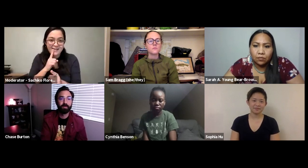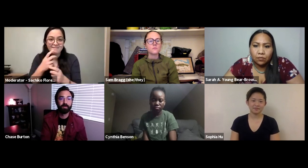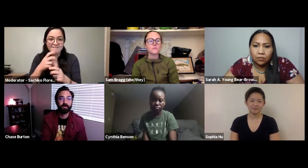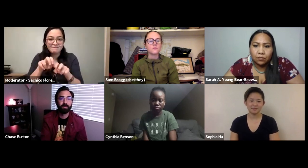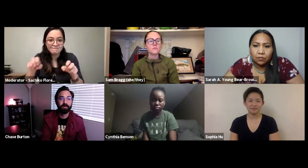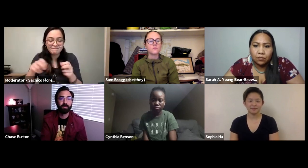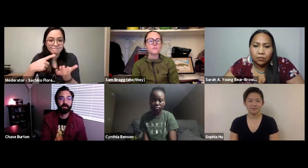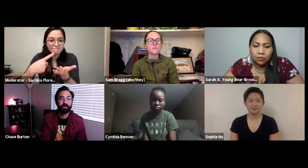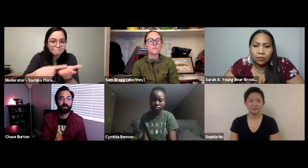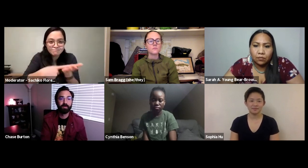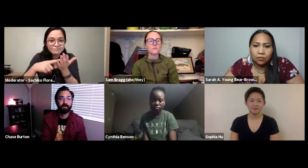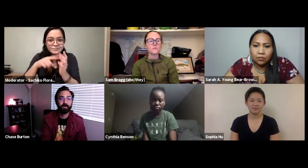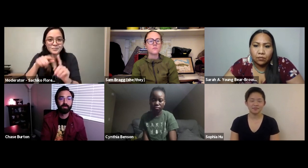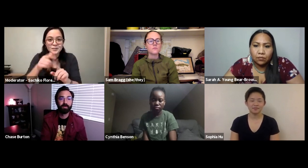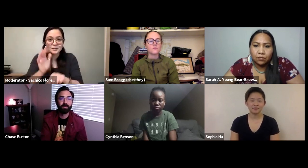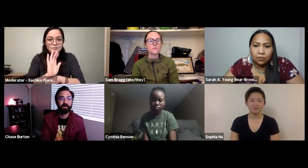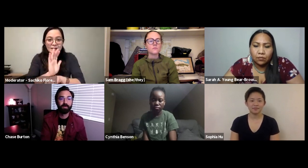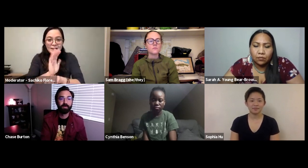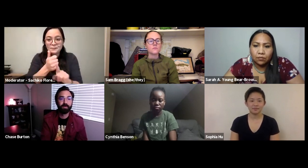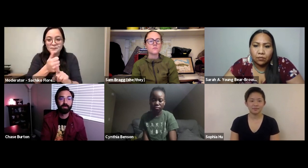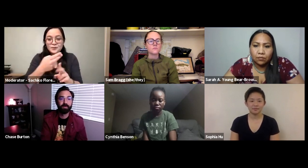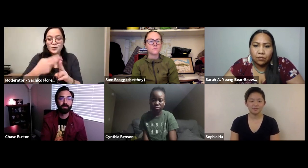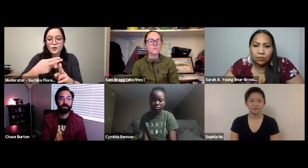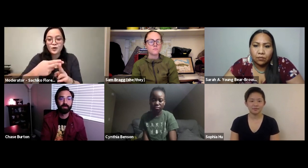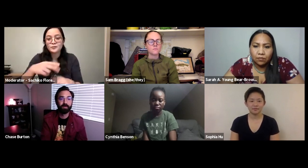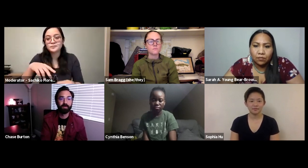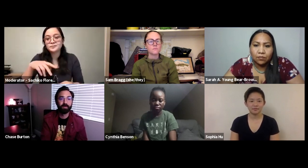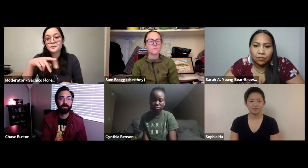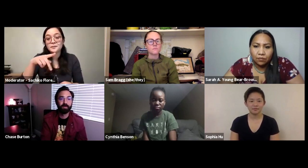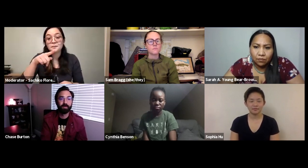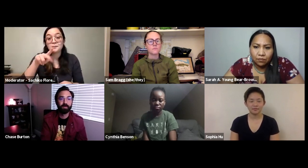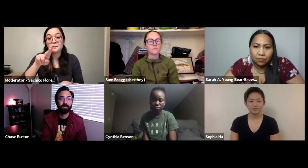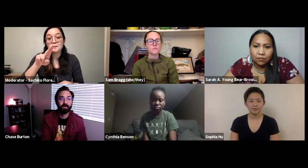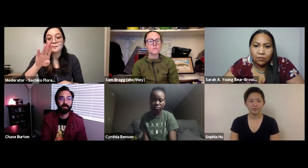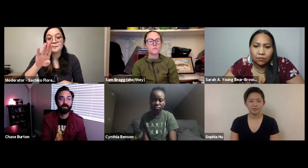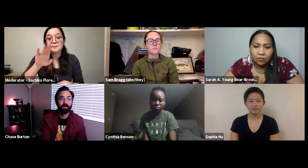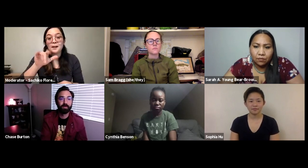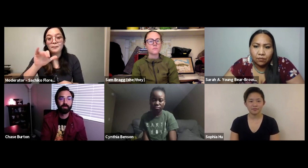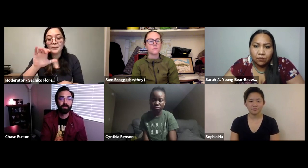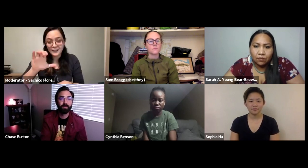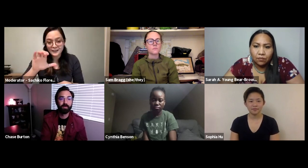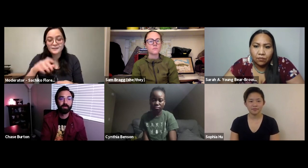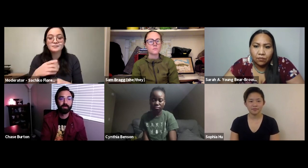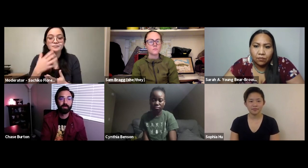is going to be talking about specifically in the Deaf community about a movie called